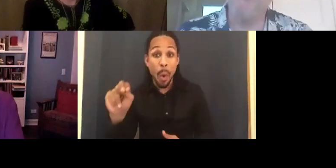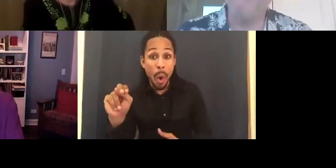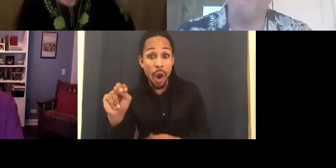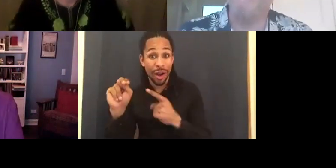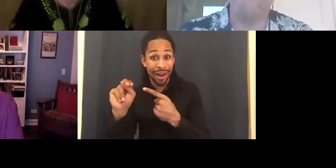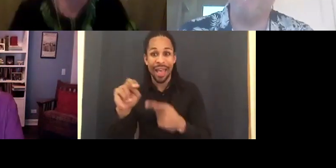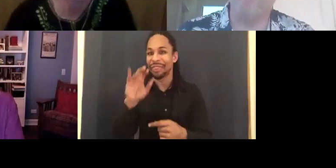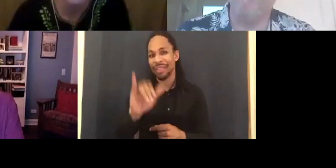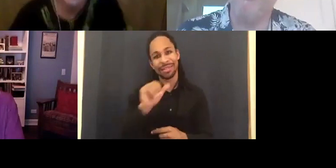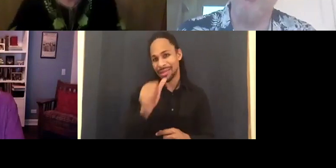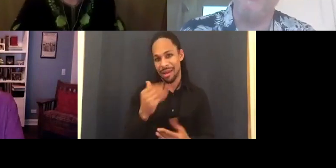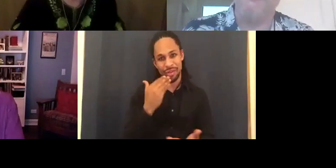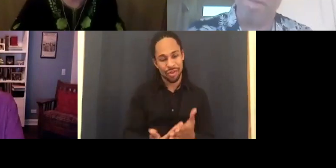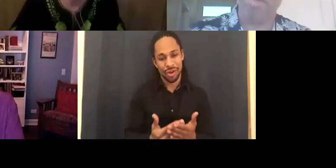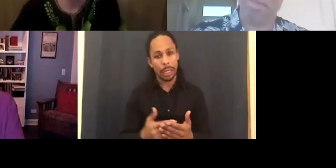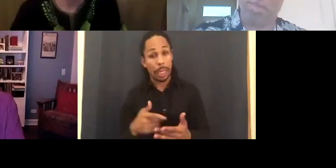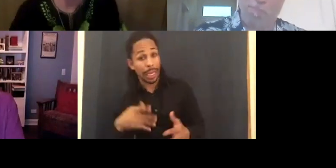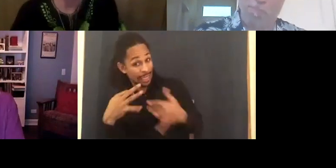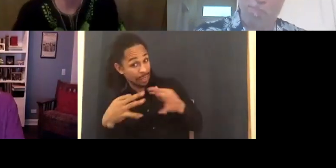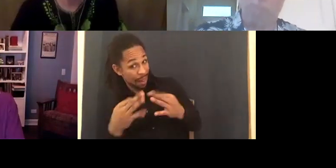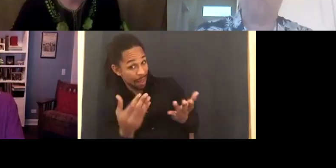that is. MAT FRASER: Everybody who doesn't